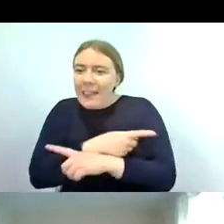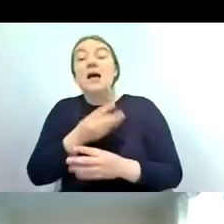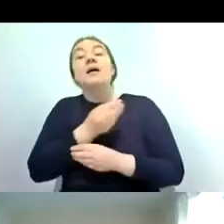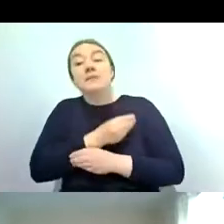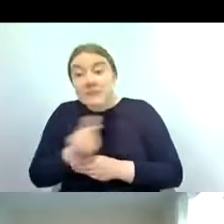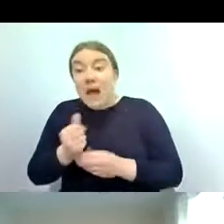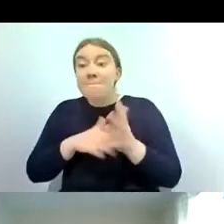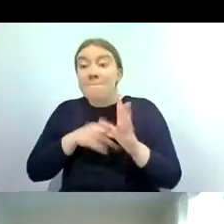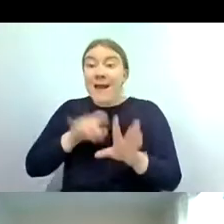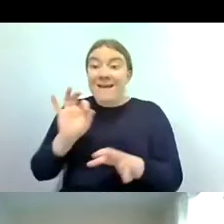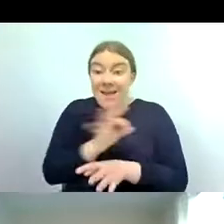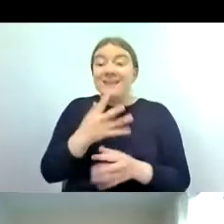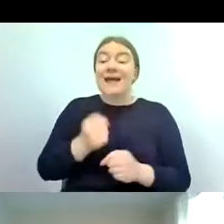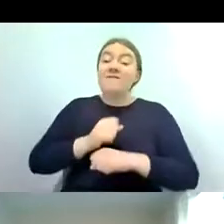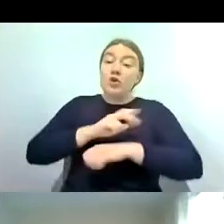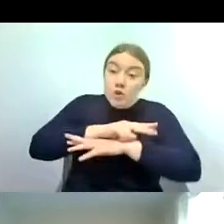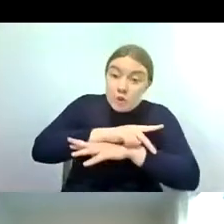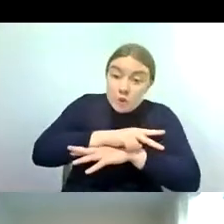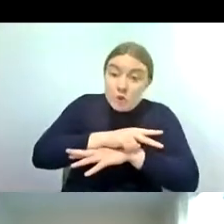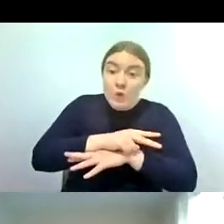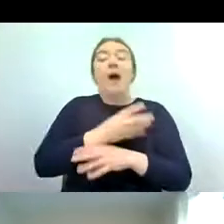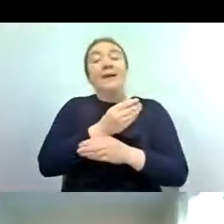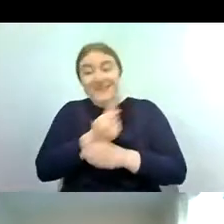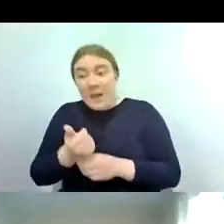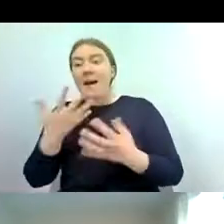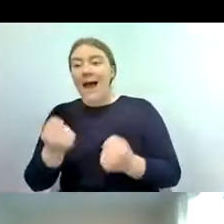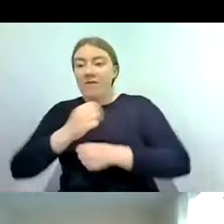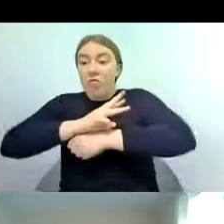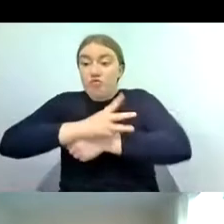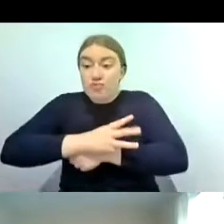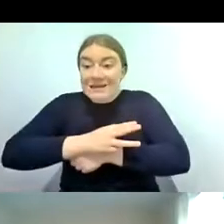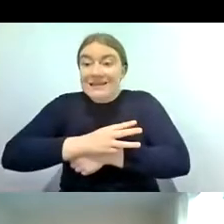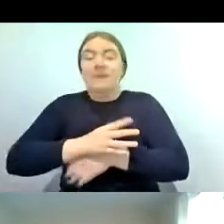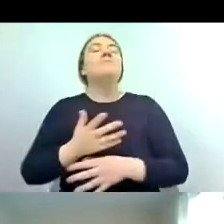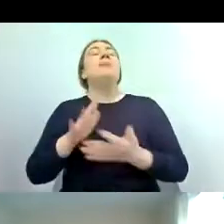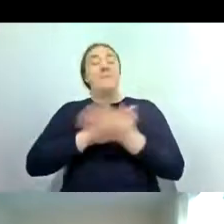have two tails and some families will have three and when you're looking at adults a little tip